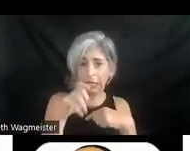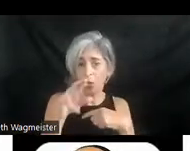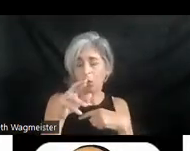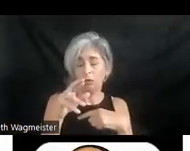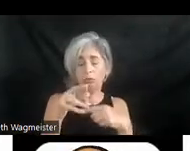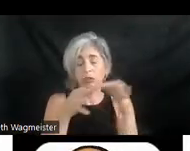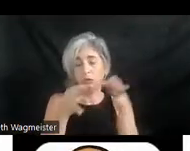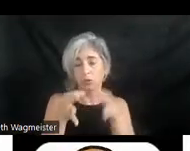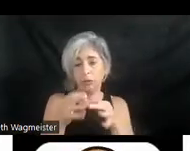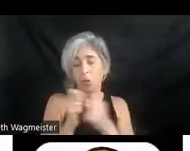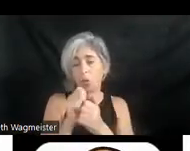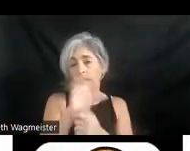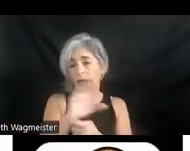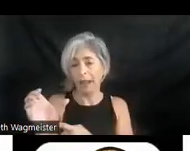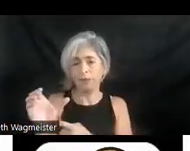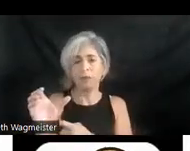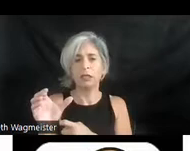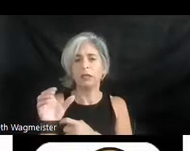movement involving older people, disabled people.